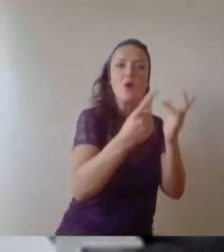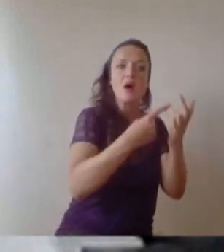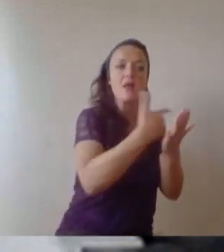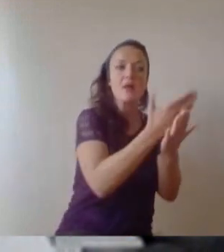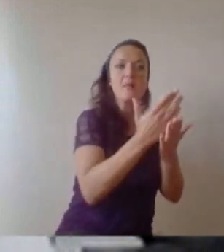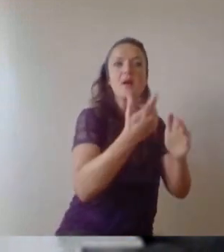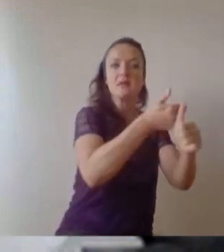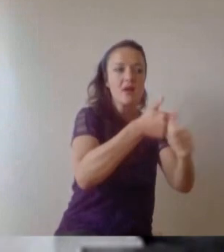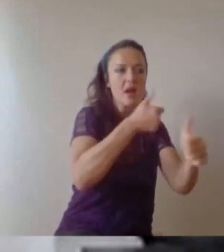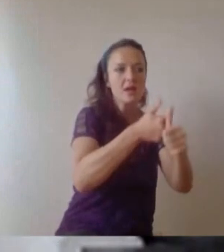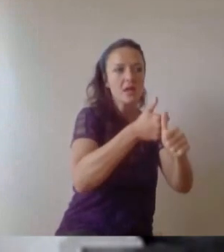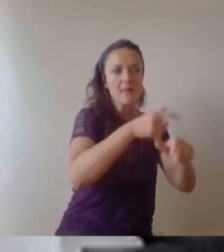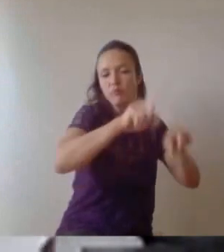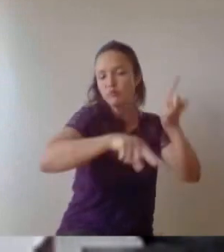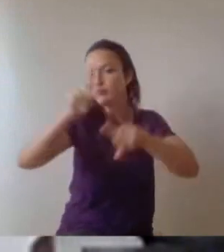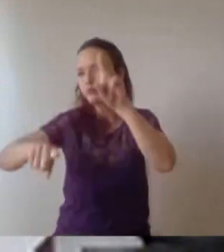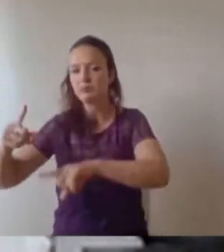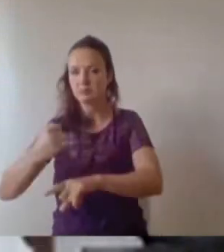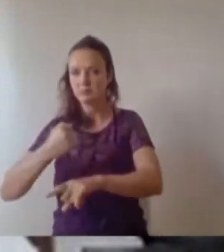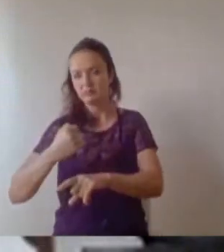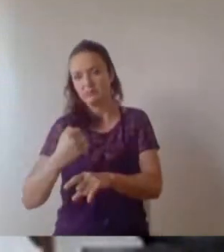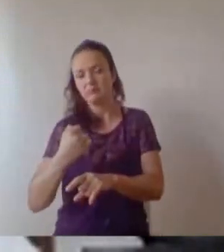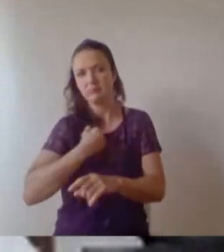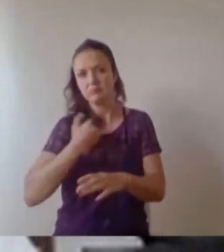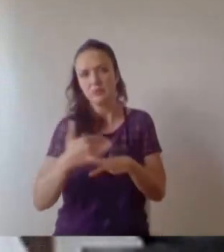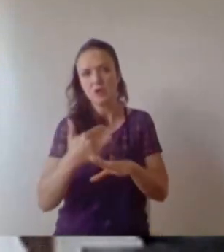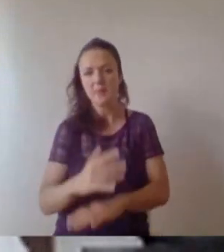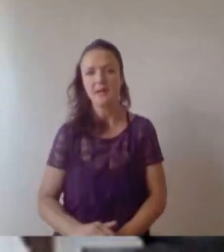guess a bit about how I got here. I was a Bristol University Engineering